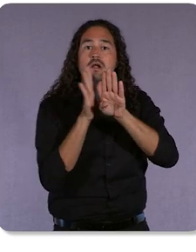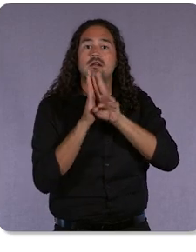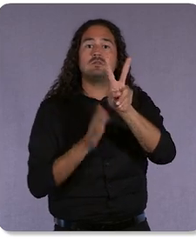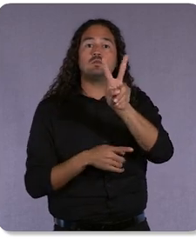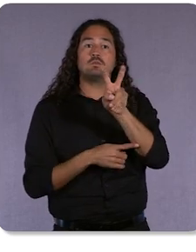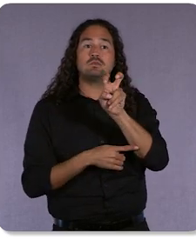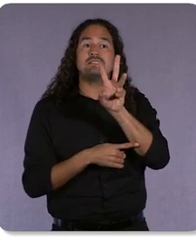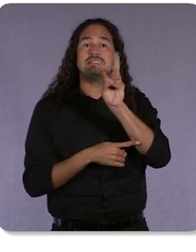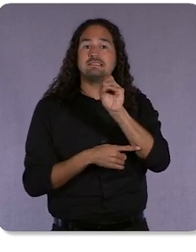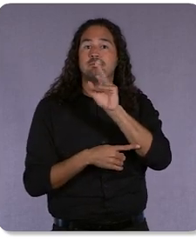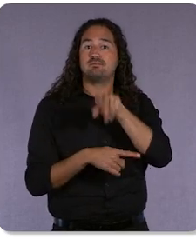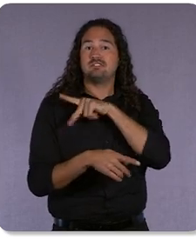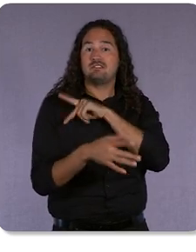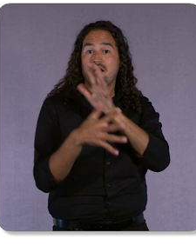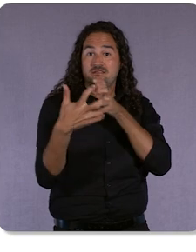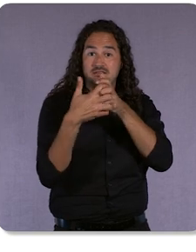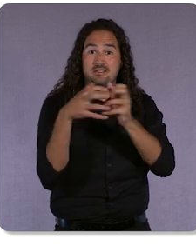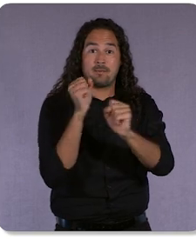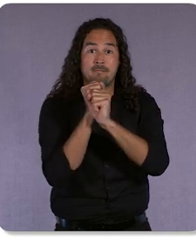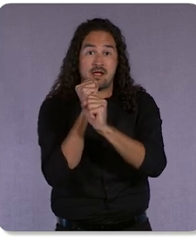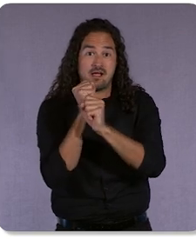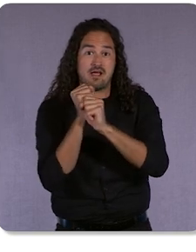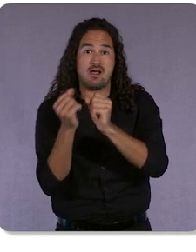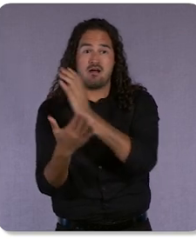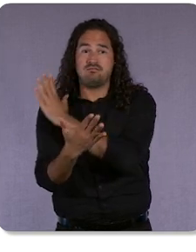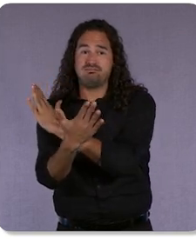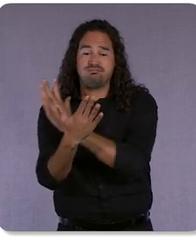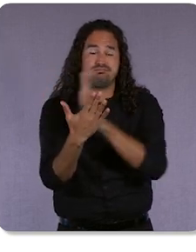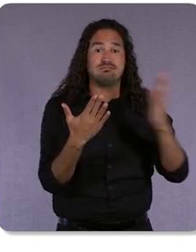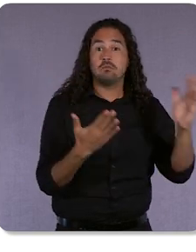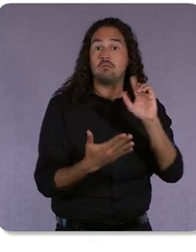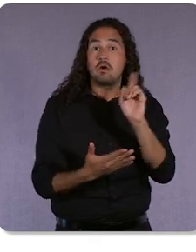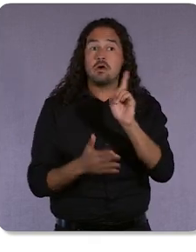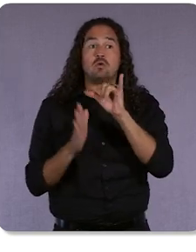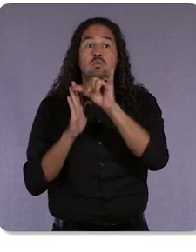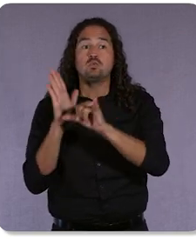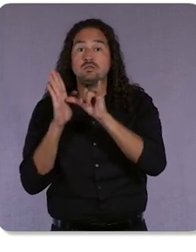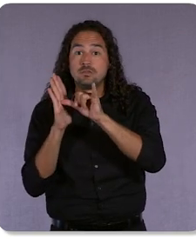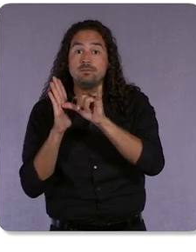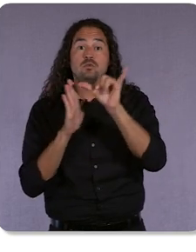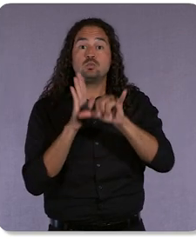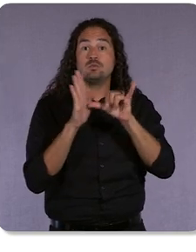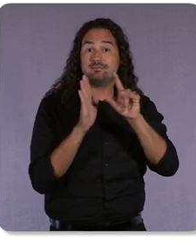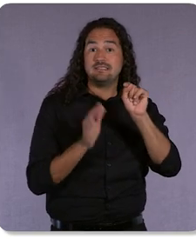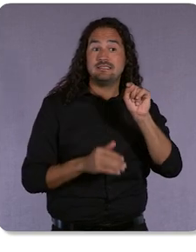across YouTube and YouTube TV. This campaign gave them all precise creative